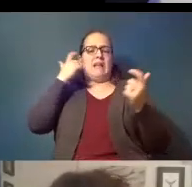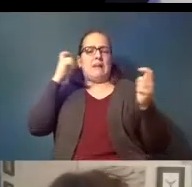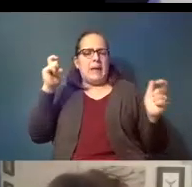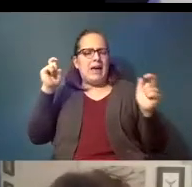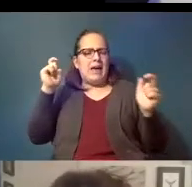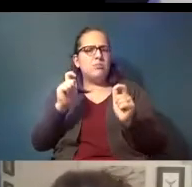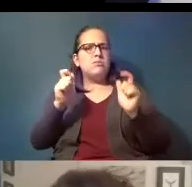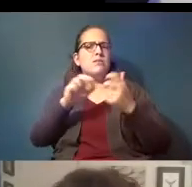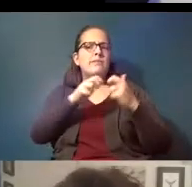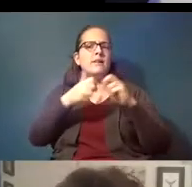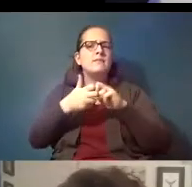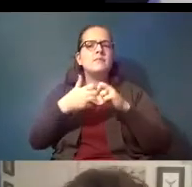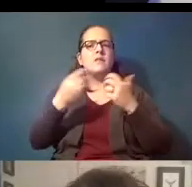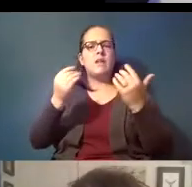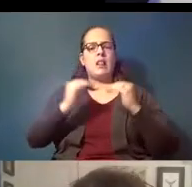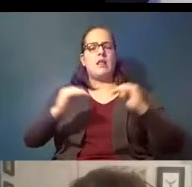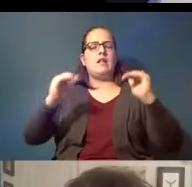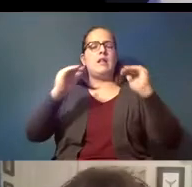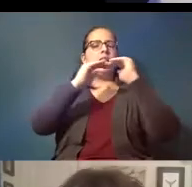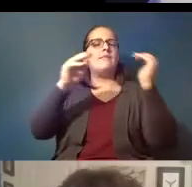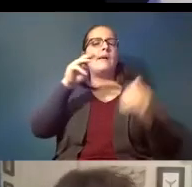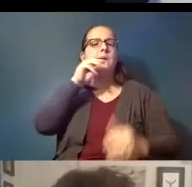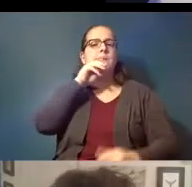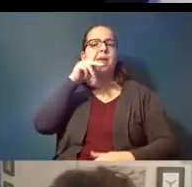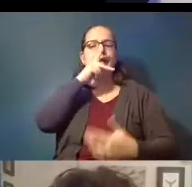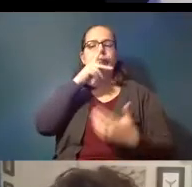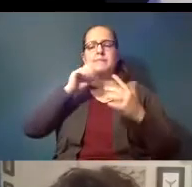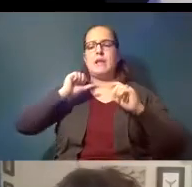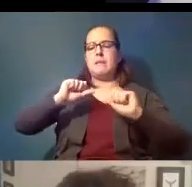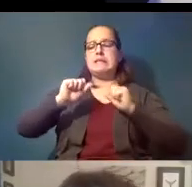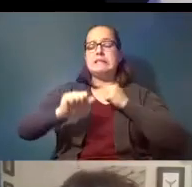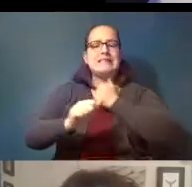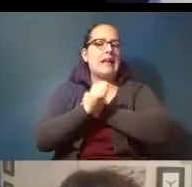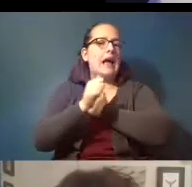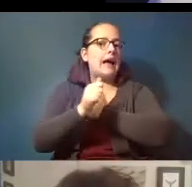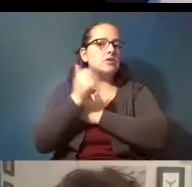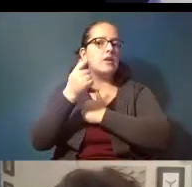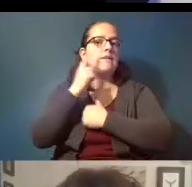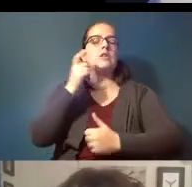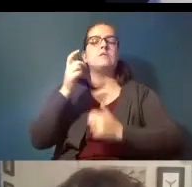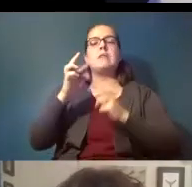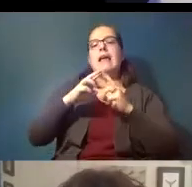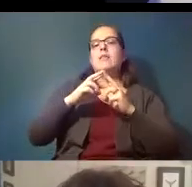levels of microplastics are potentially a hazard to either ecological or human health